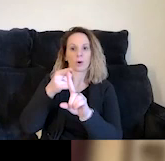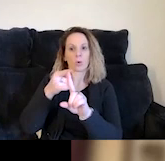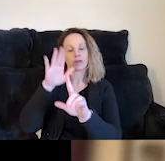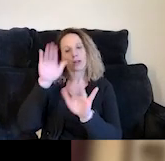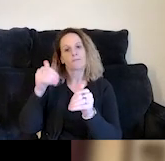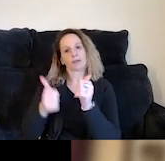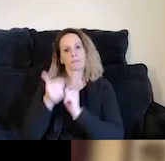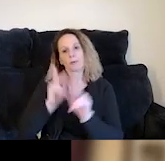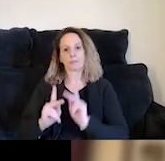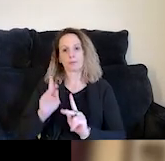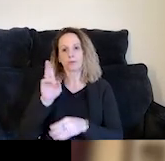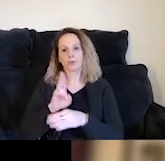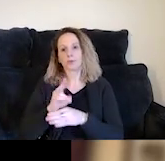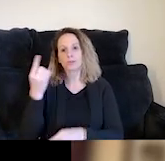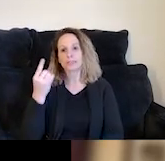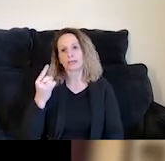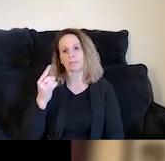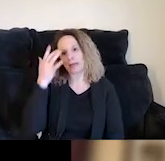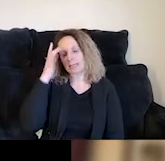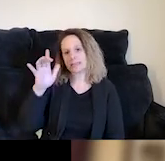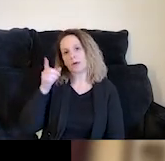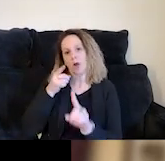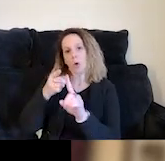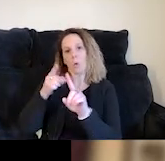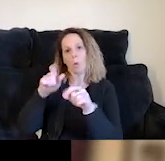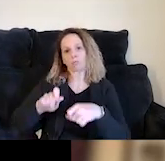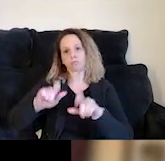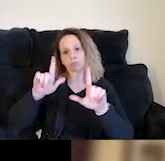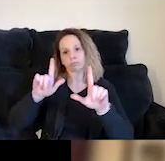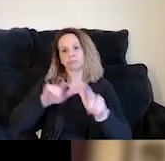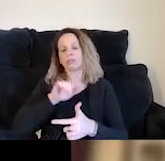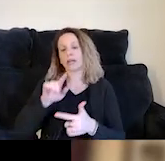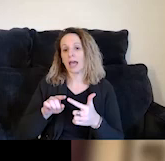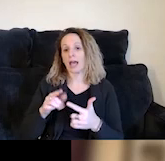using something like a SMART goal framework. All of these things are likely familiar elements